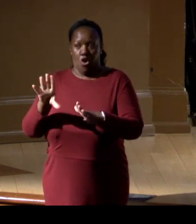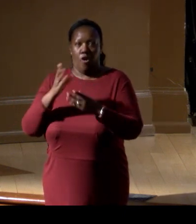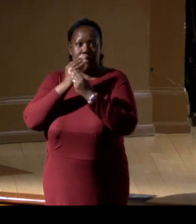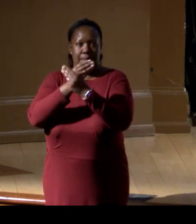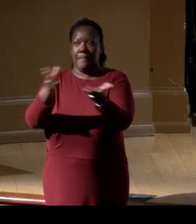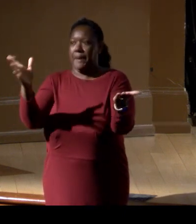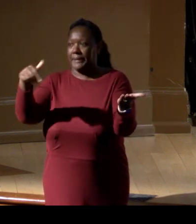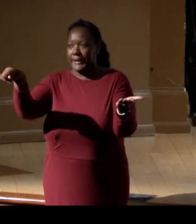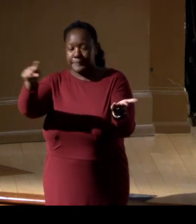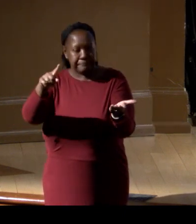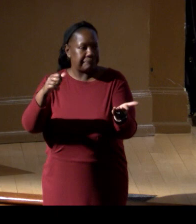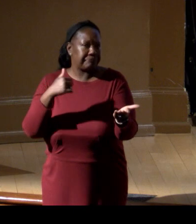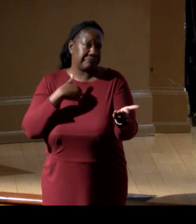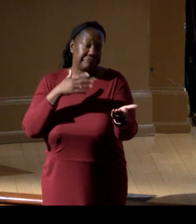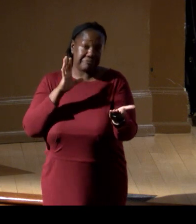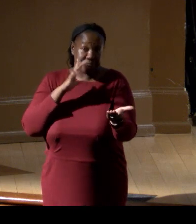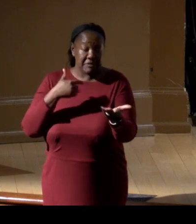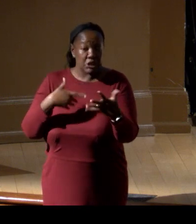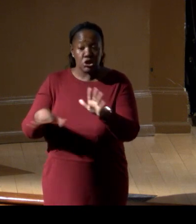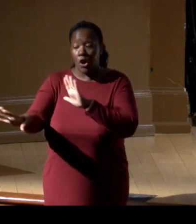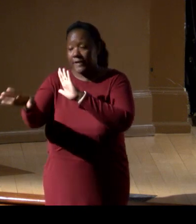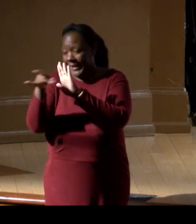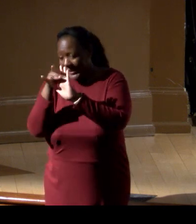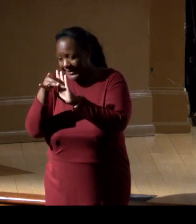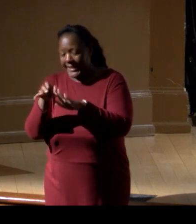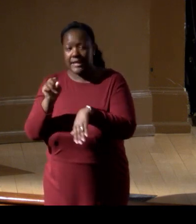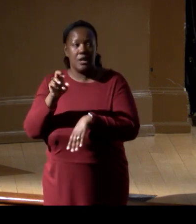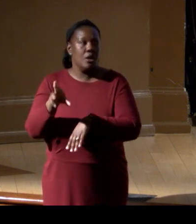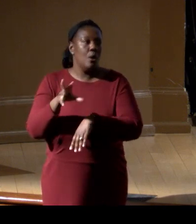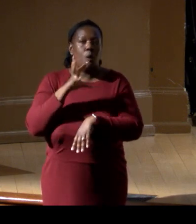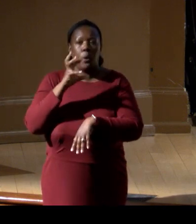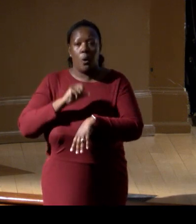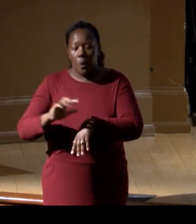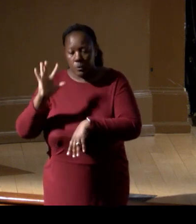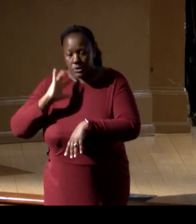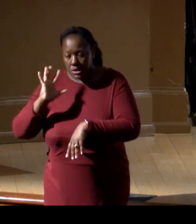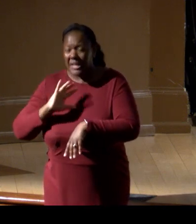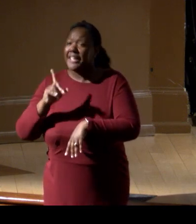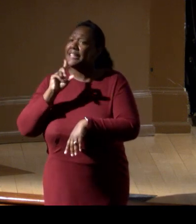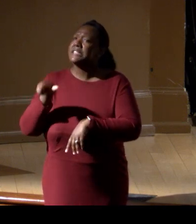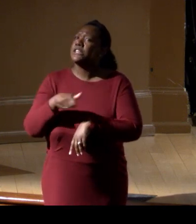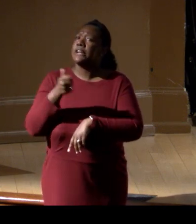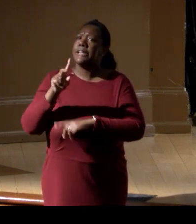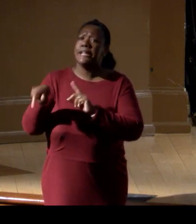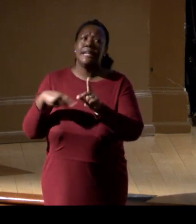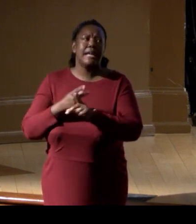either benignly, or antagonistically, is there any kind of plan,